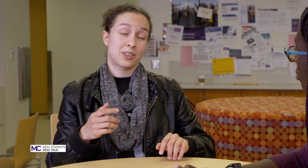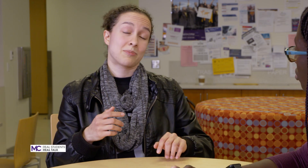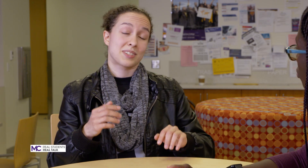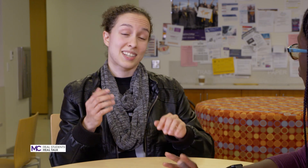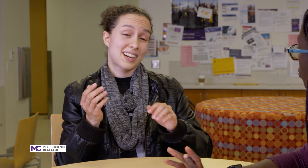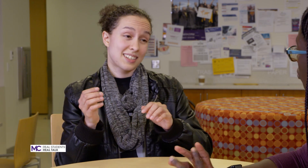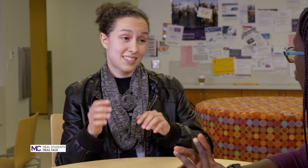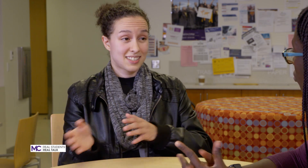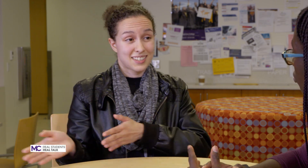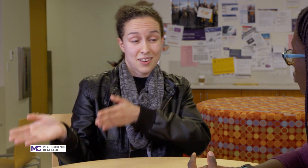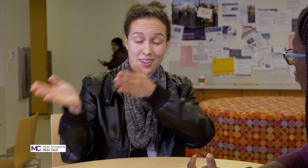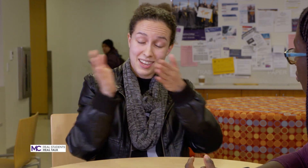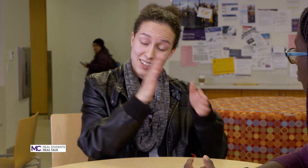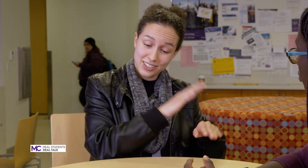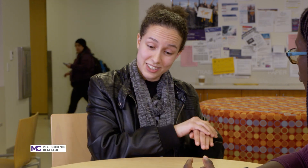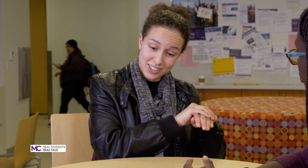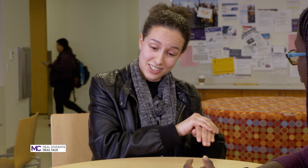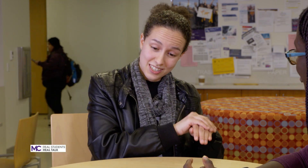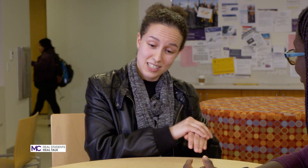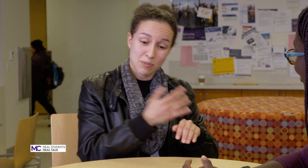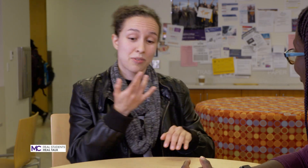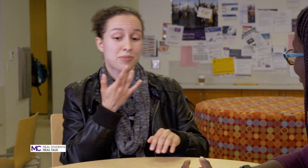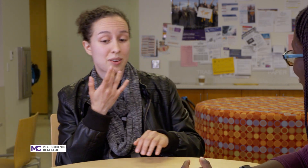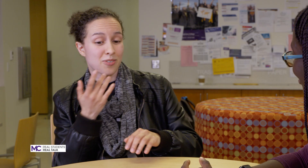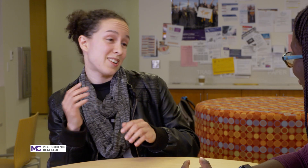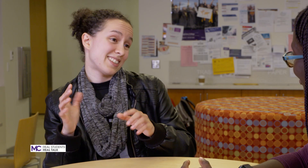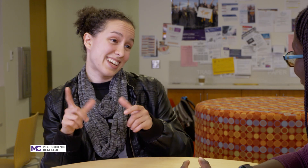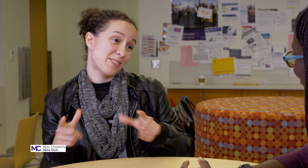besides English is my favorite language